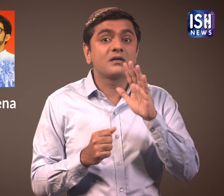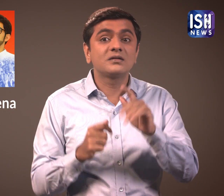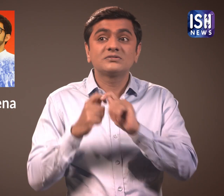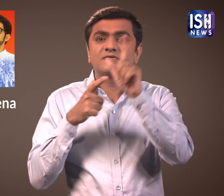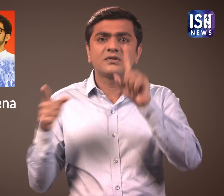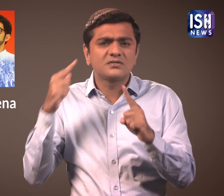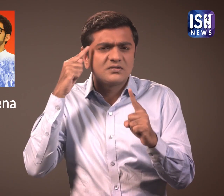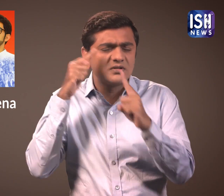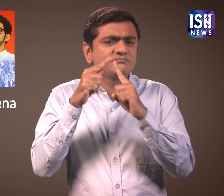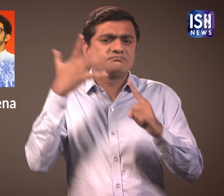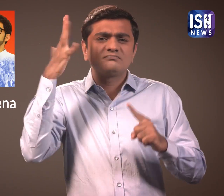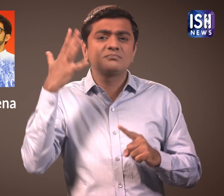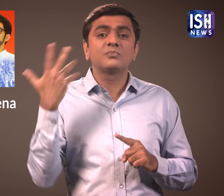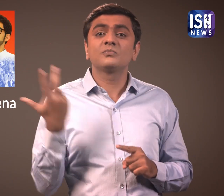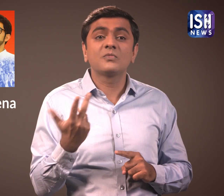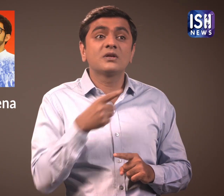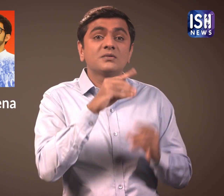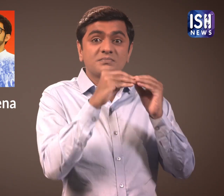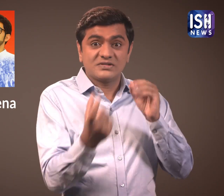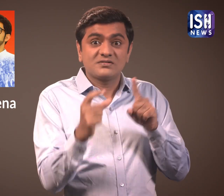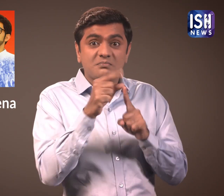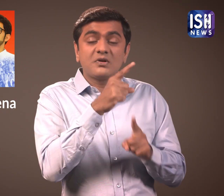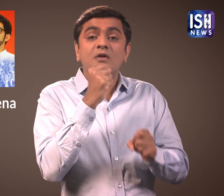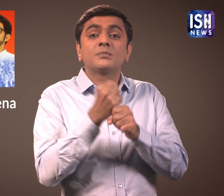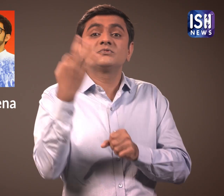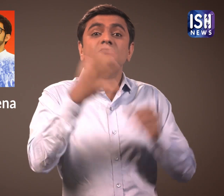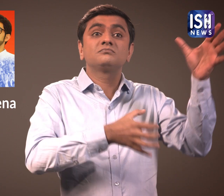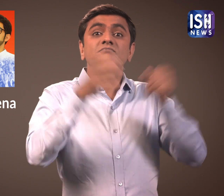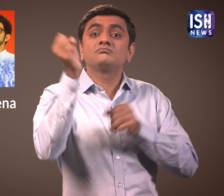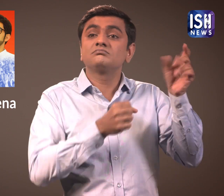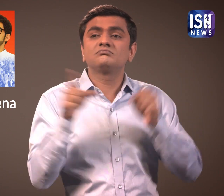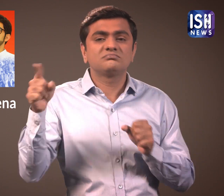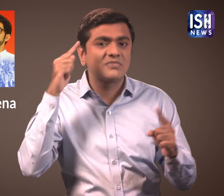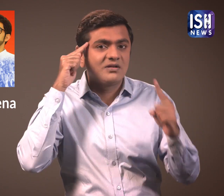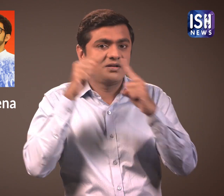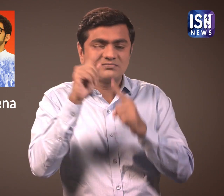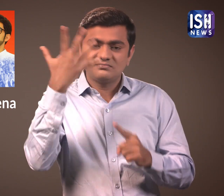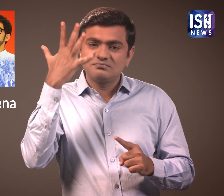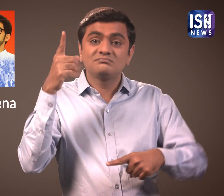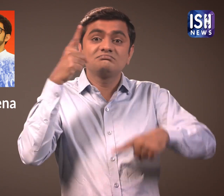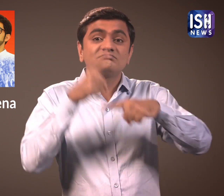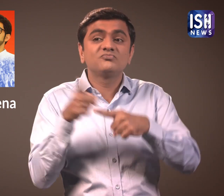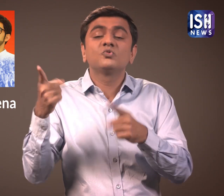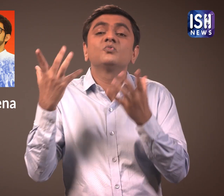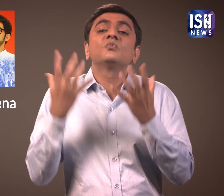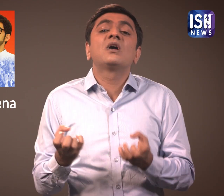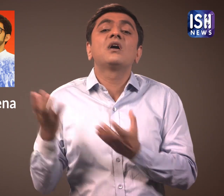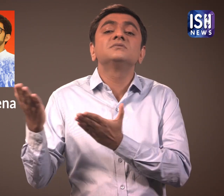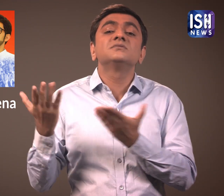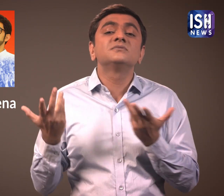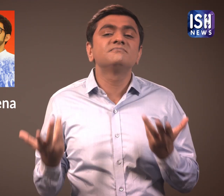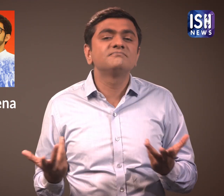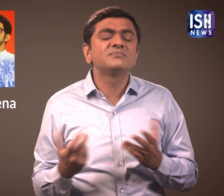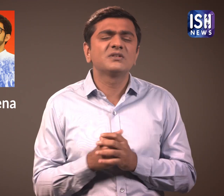Shiv Sena did not agree with BJP selecting officials and wanted a equal share in the government.